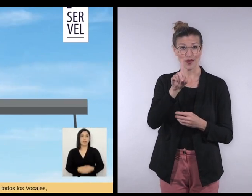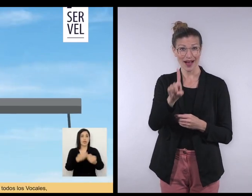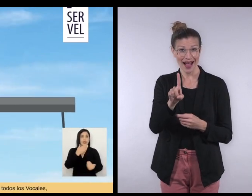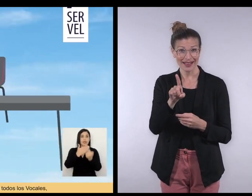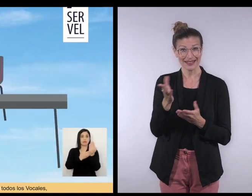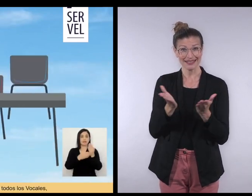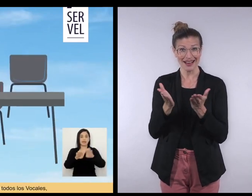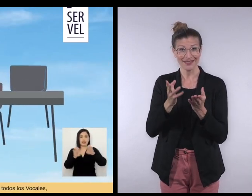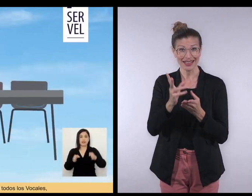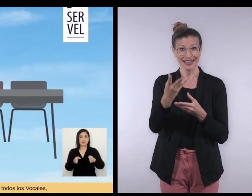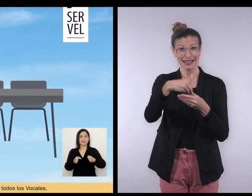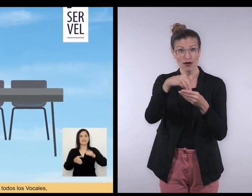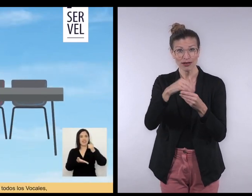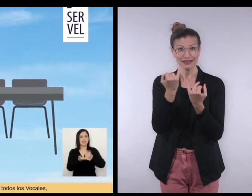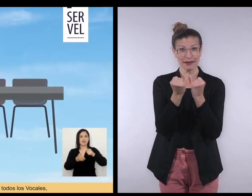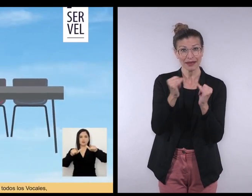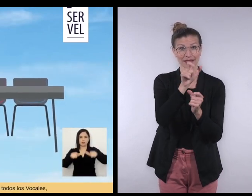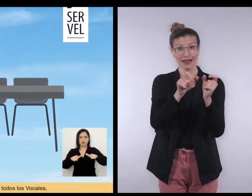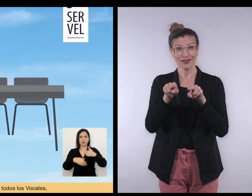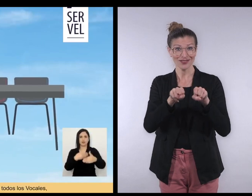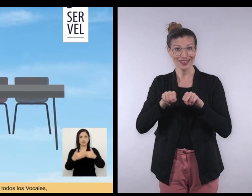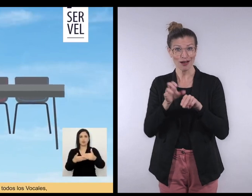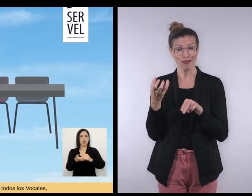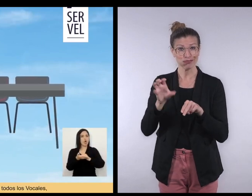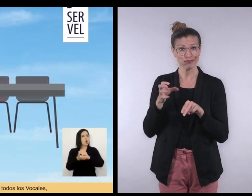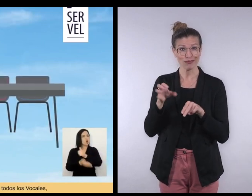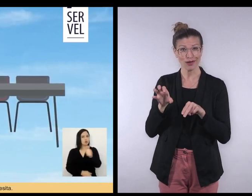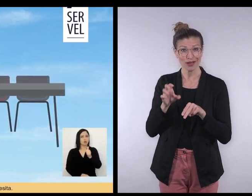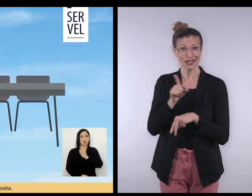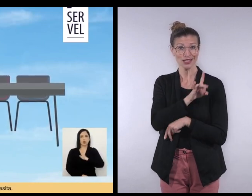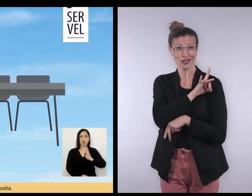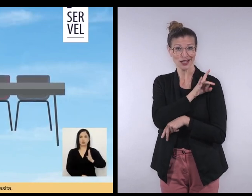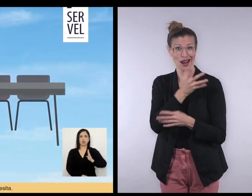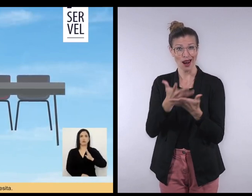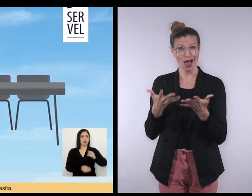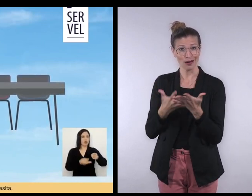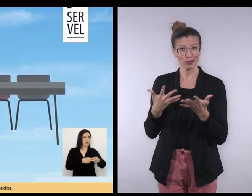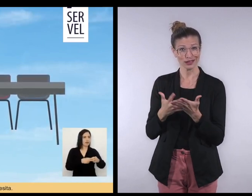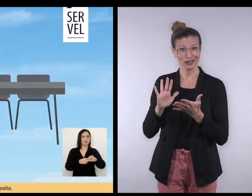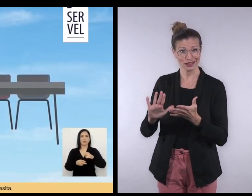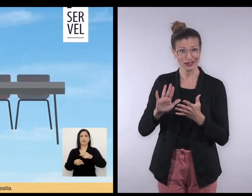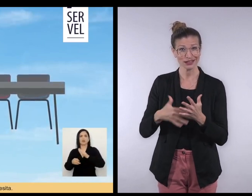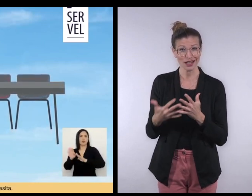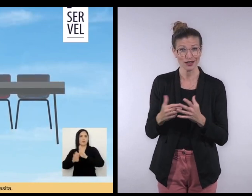In 2021, SERVEL introduced a permanent video interpretation service in Chilean sign language on its website